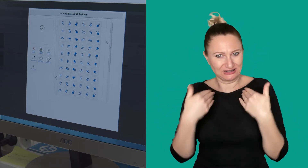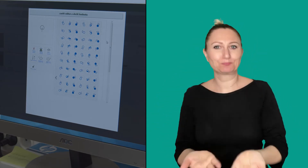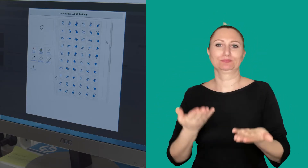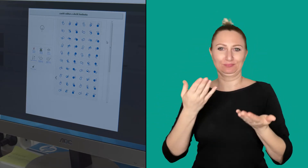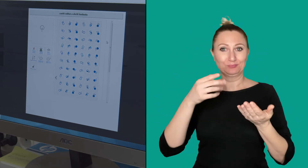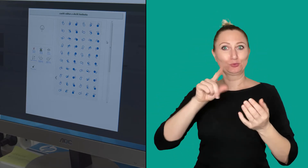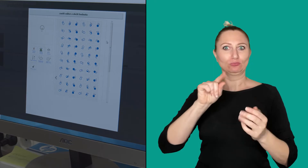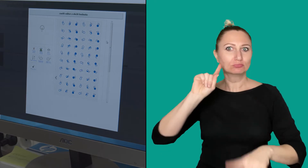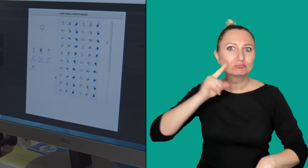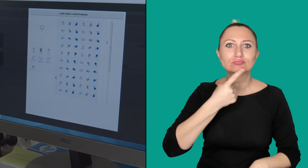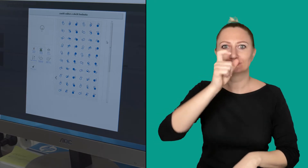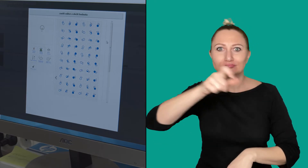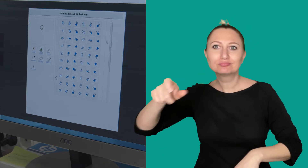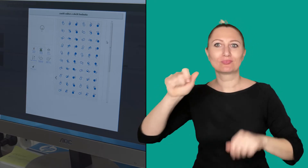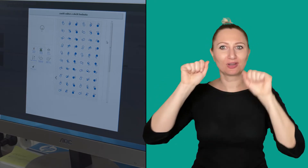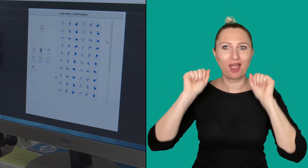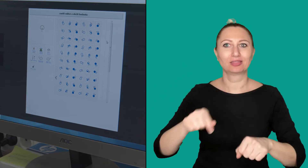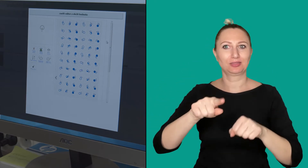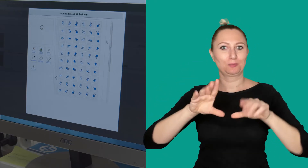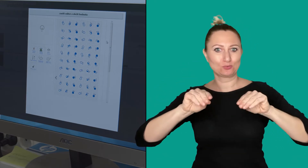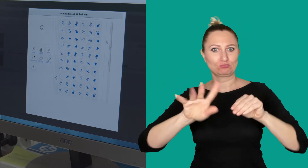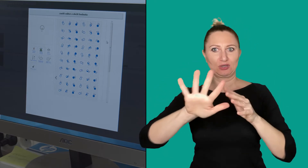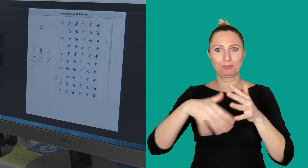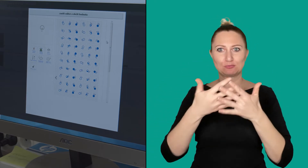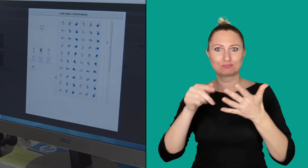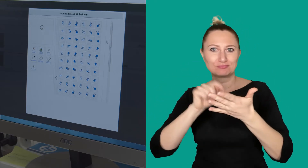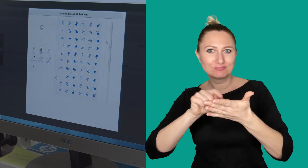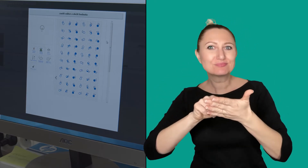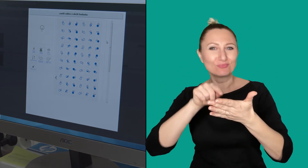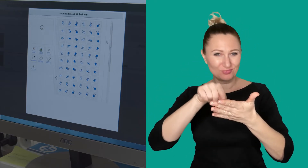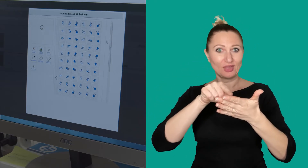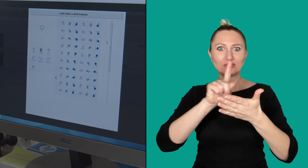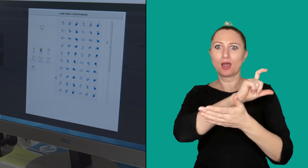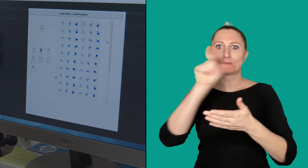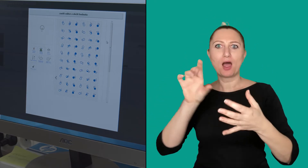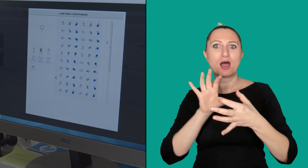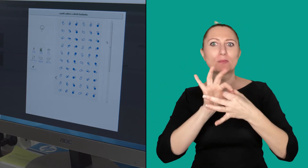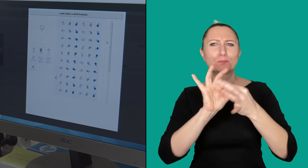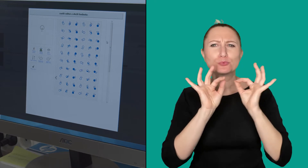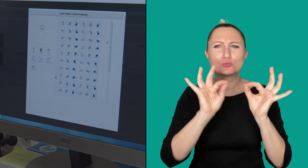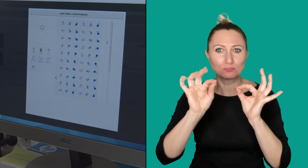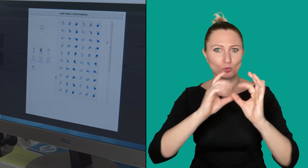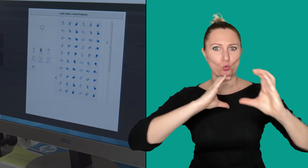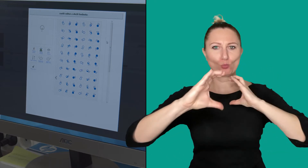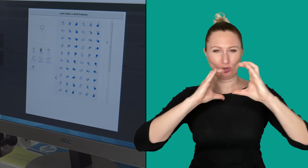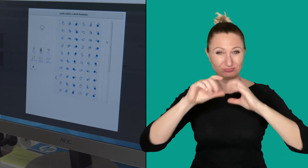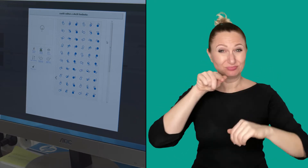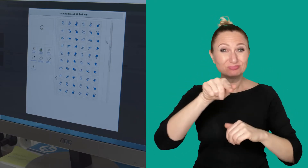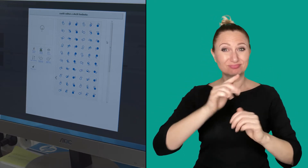The corpus means that deaf people communicate using signs, of course, on certain topics.